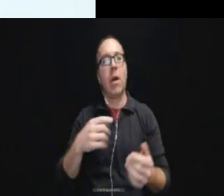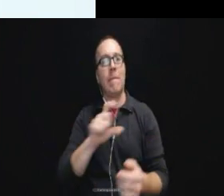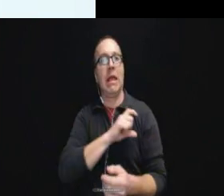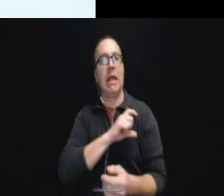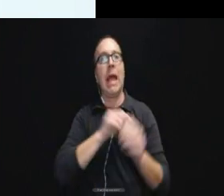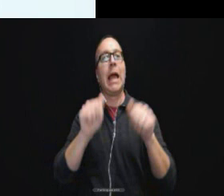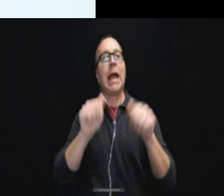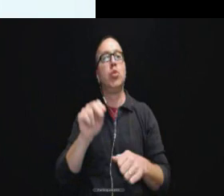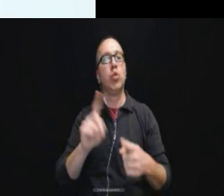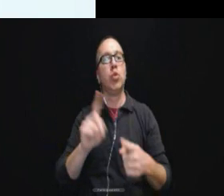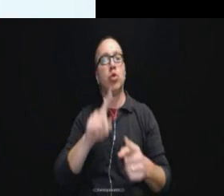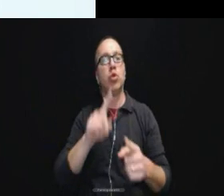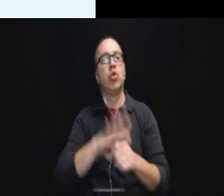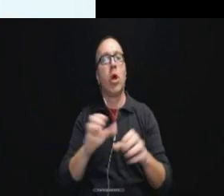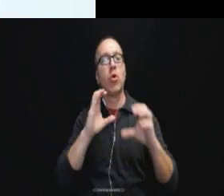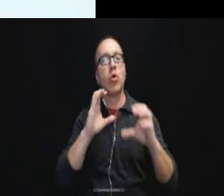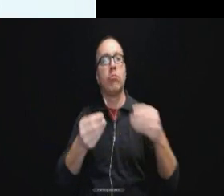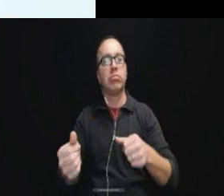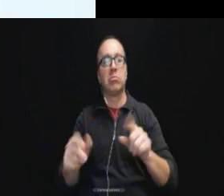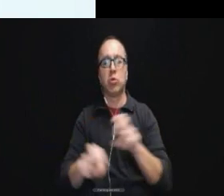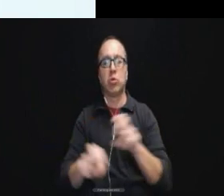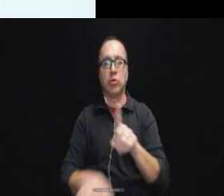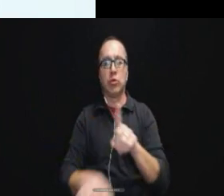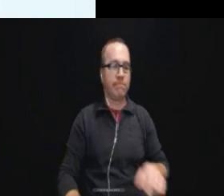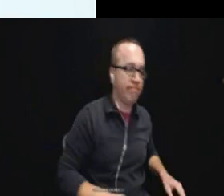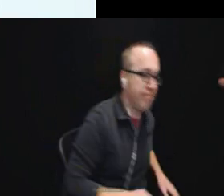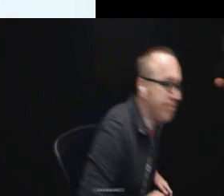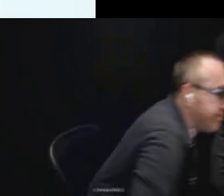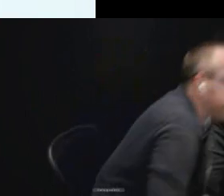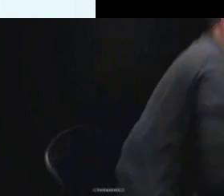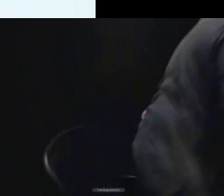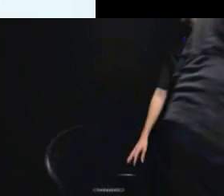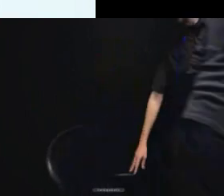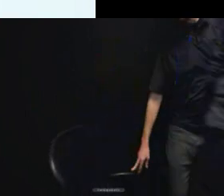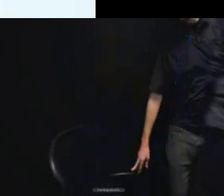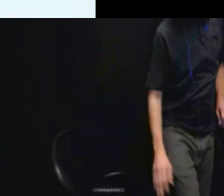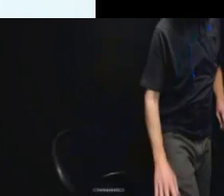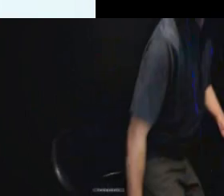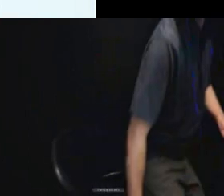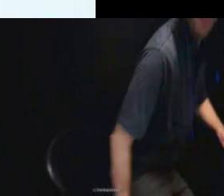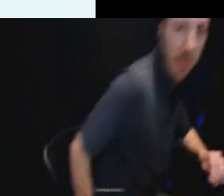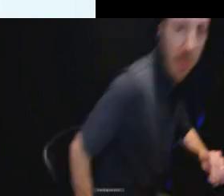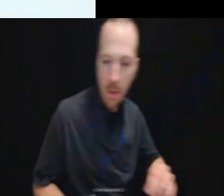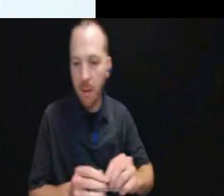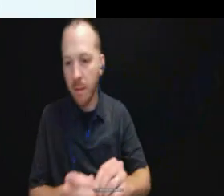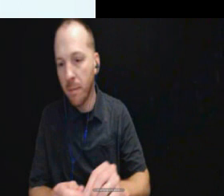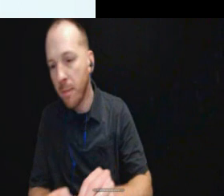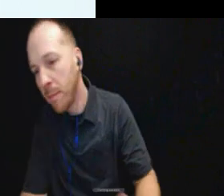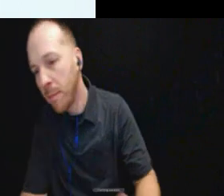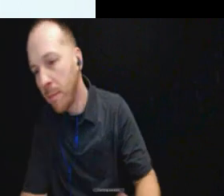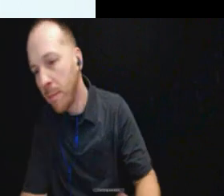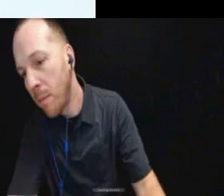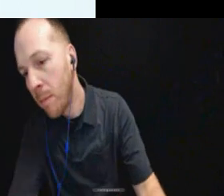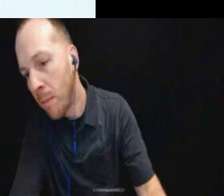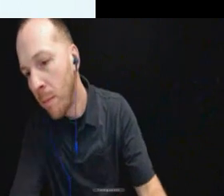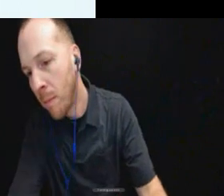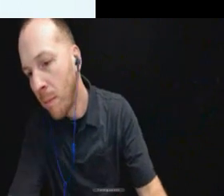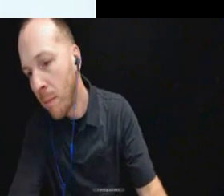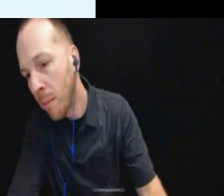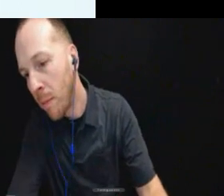effective communication. So this we are going to start by looking at what the agreement said in terms of this exigent